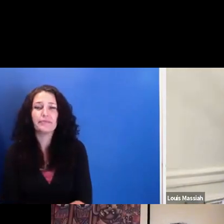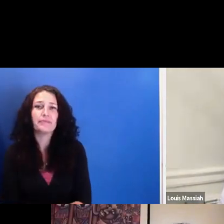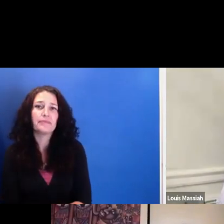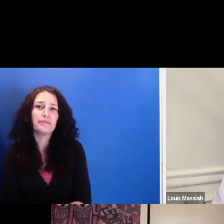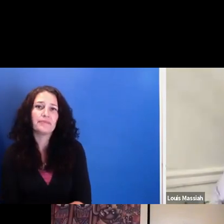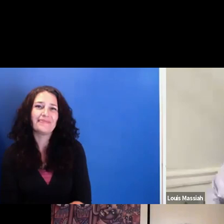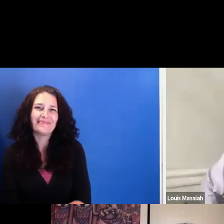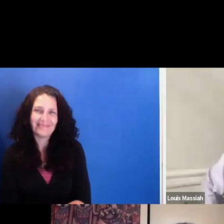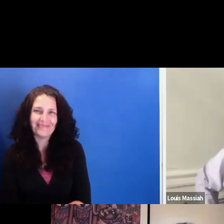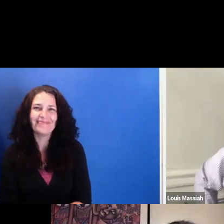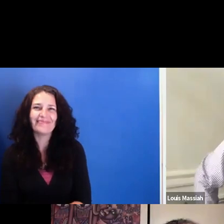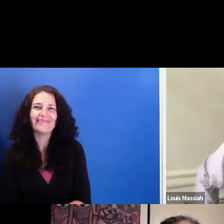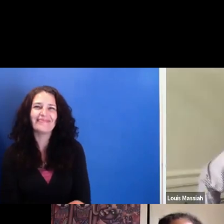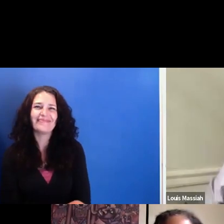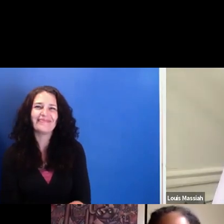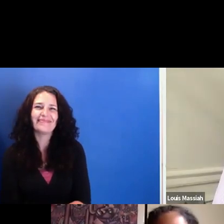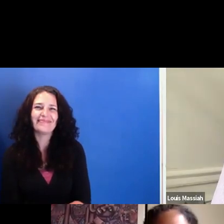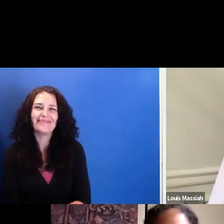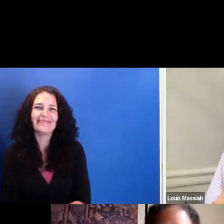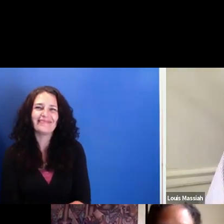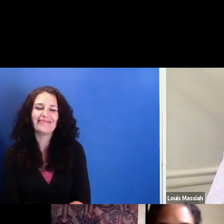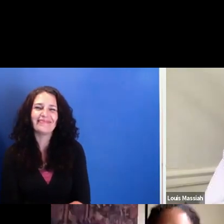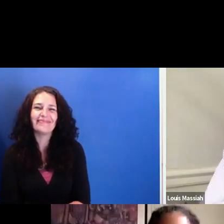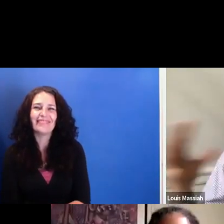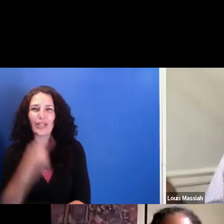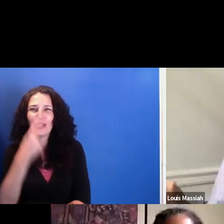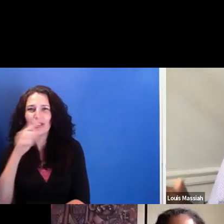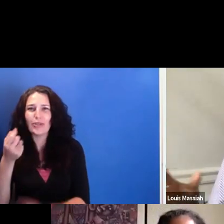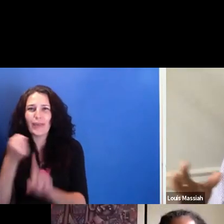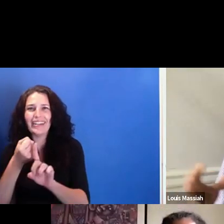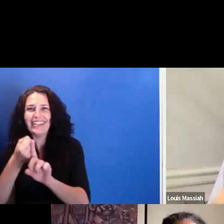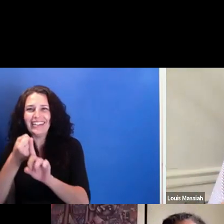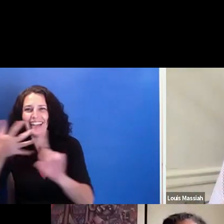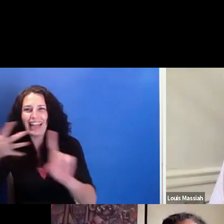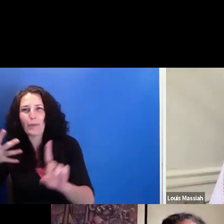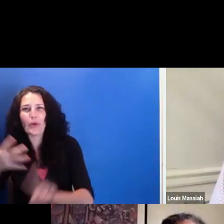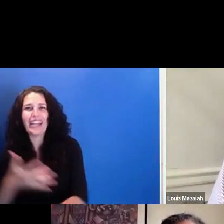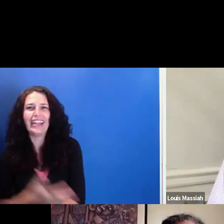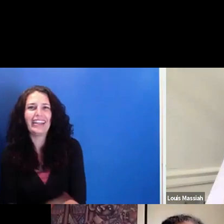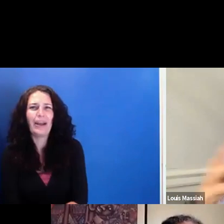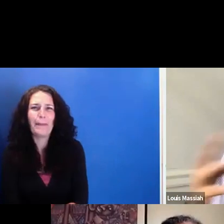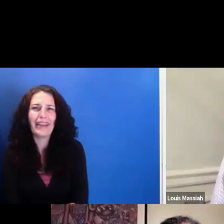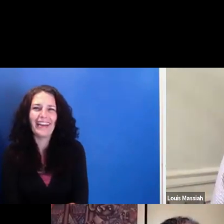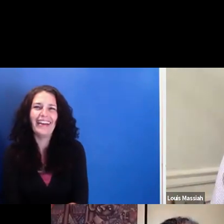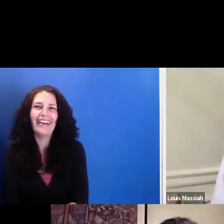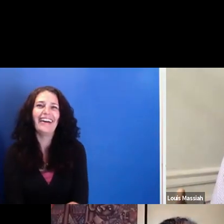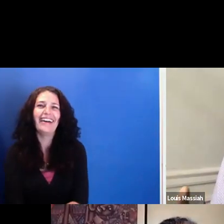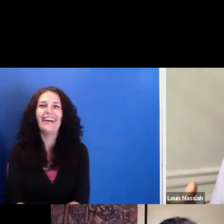Very quickly, I mean, to me, narrative is a device